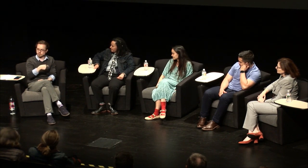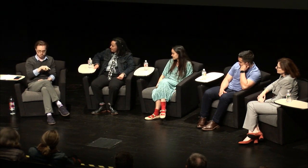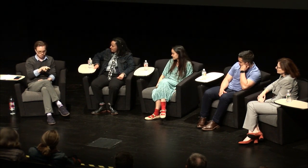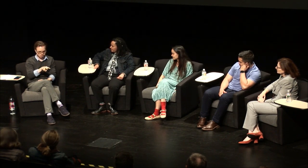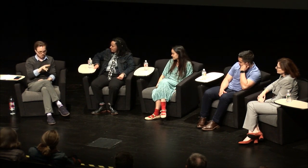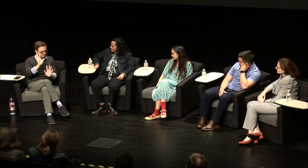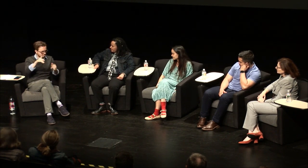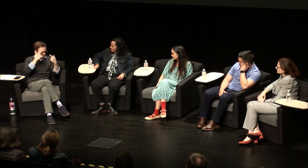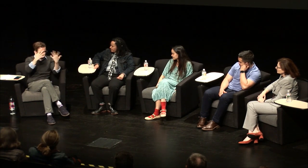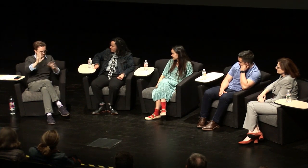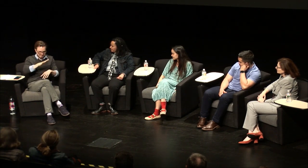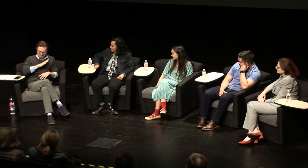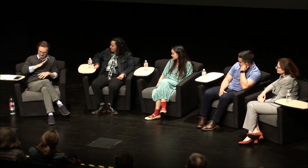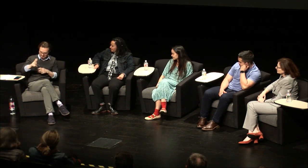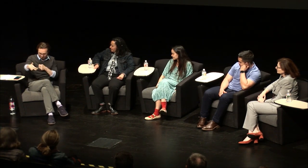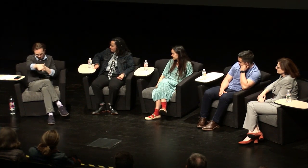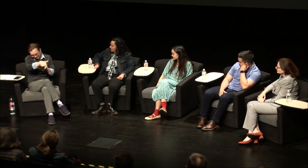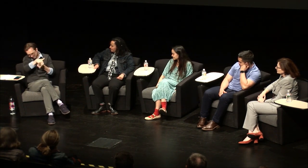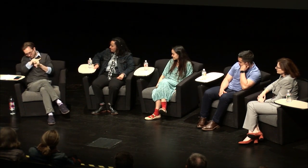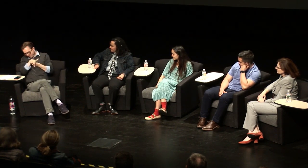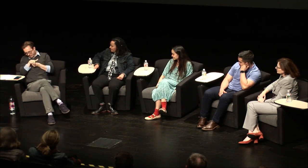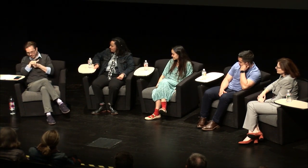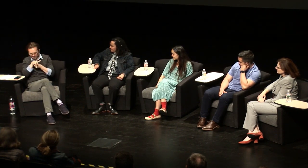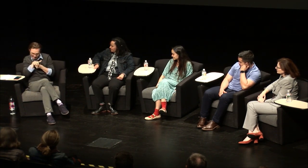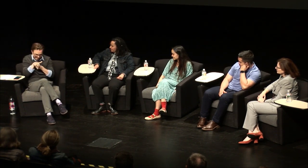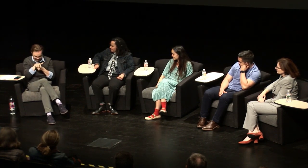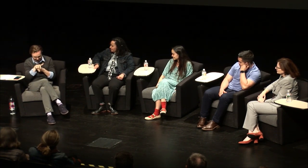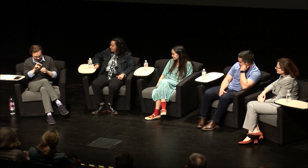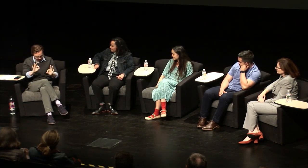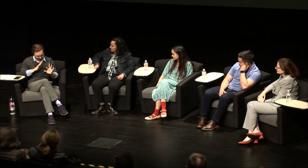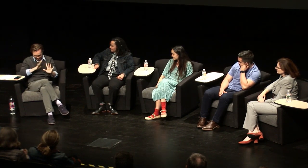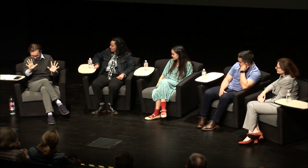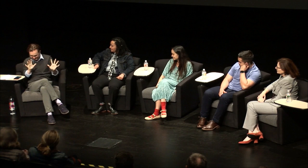stall and I thought well that's that's probably fine so I you know went in and